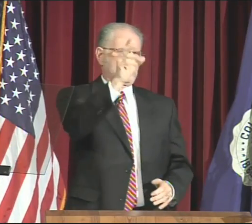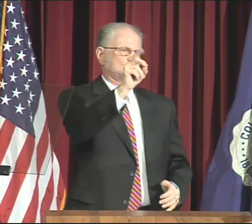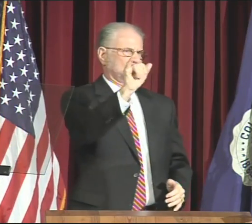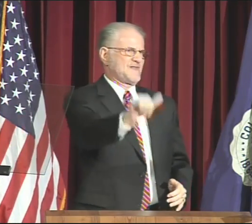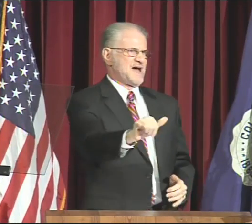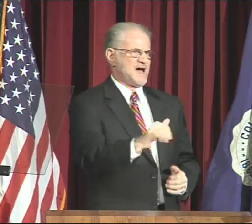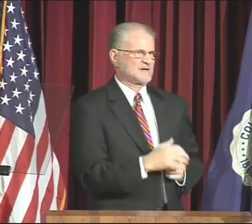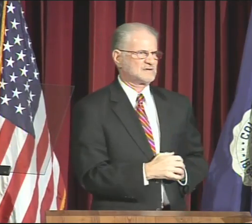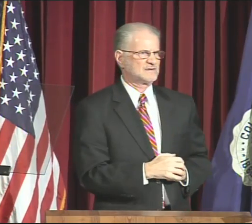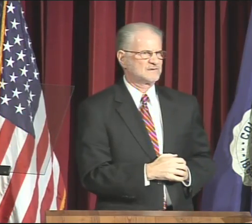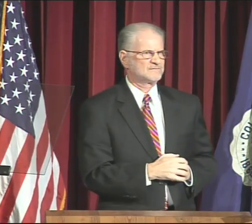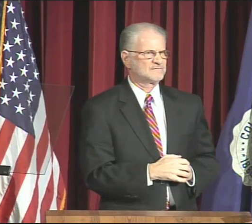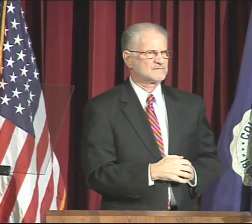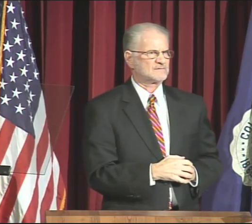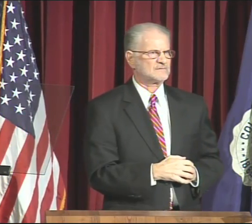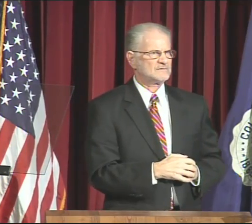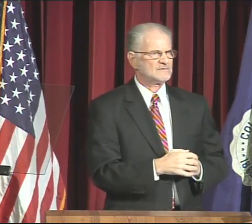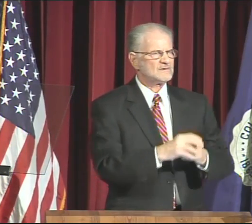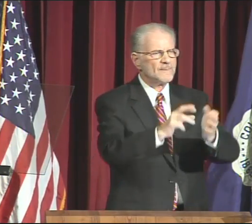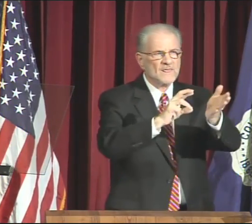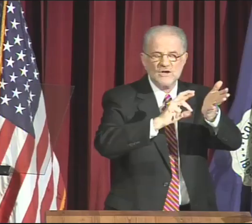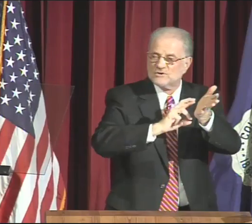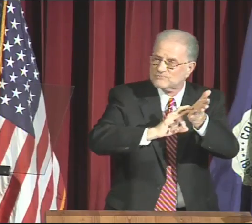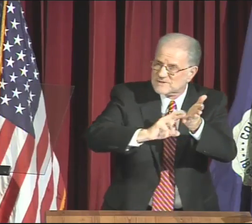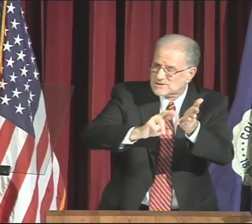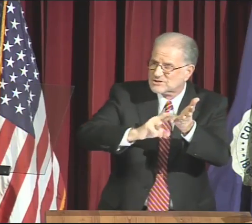We must and we will do that.